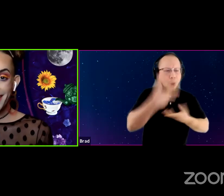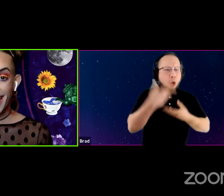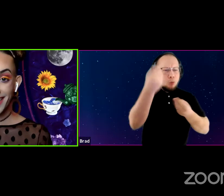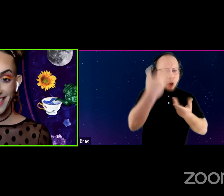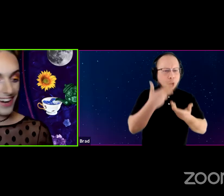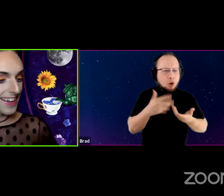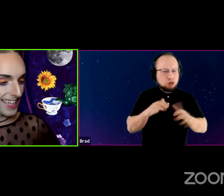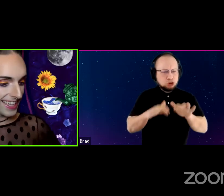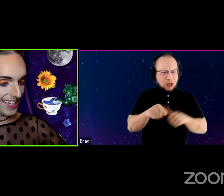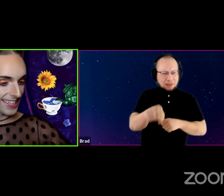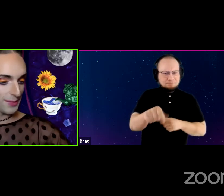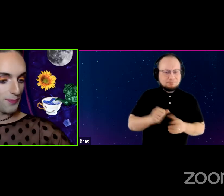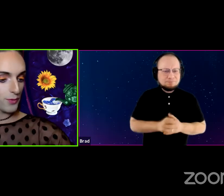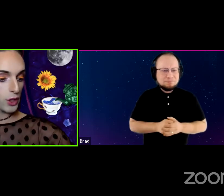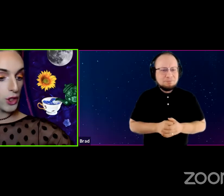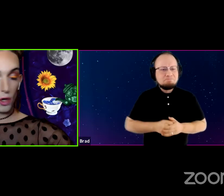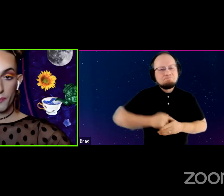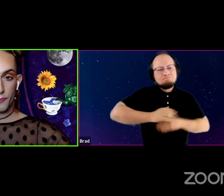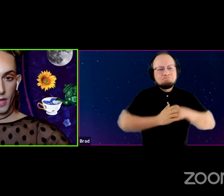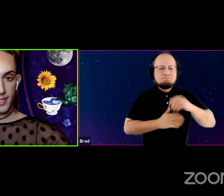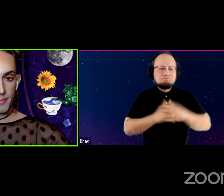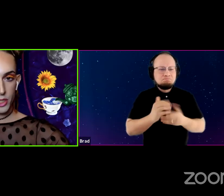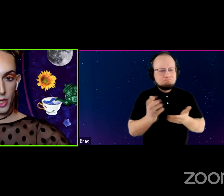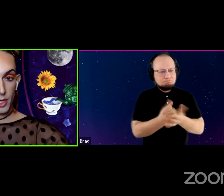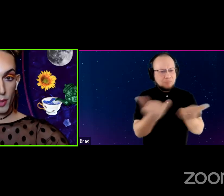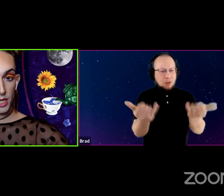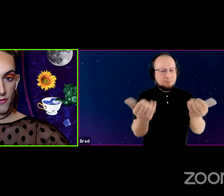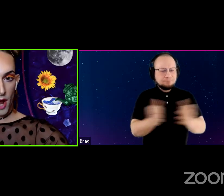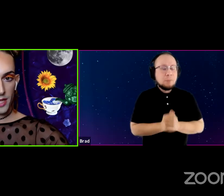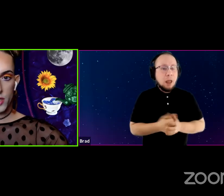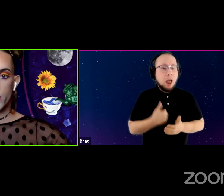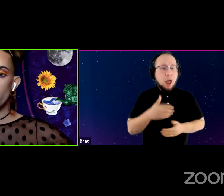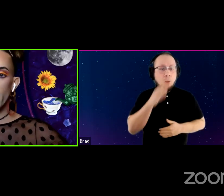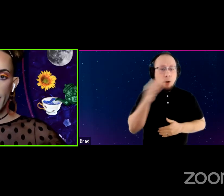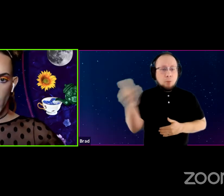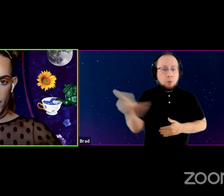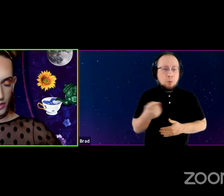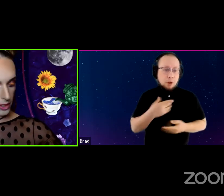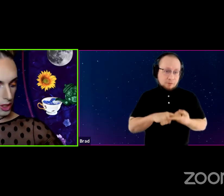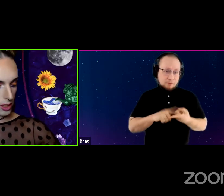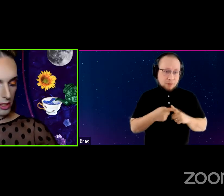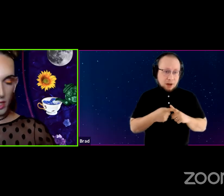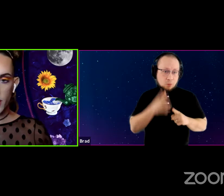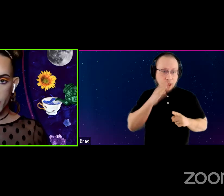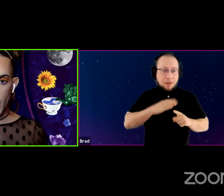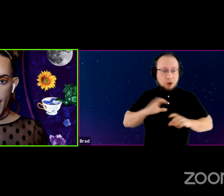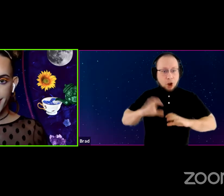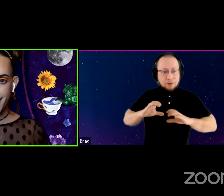Settle on in. So as I mentioned, I'm going to bring in a friend we're going to have a conversation, a little chat.